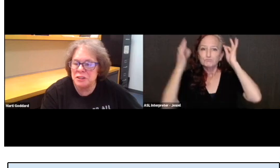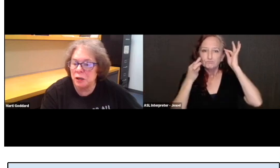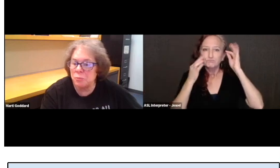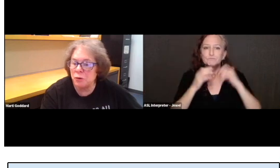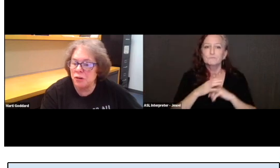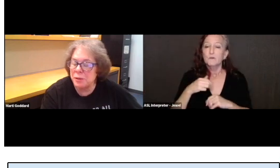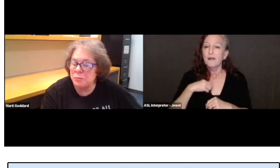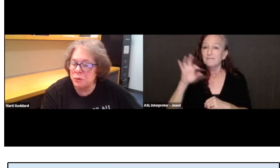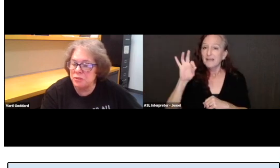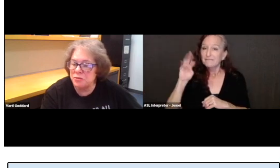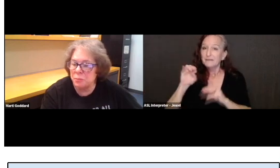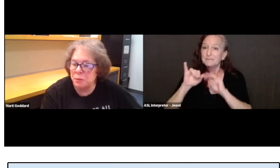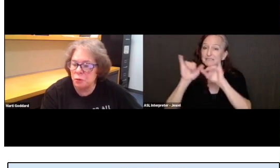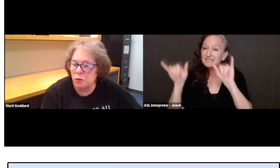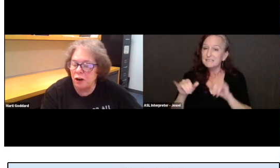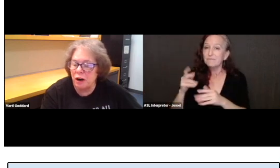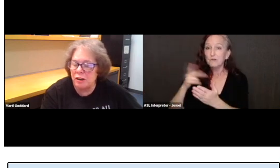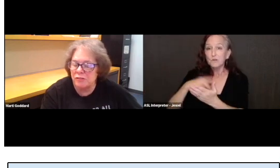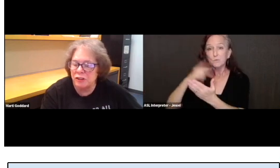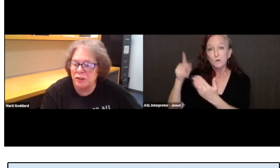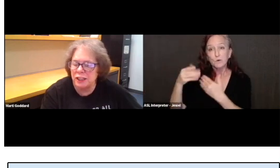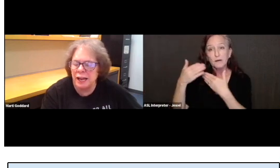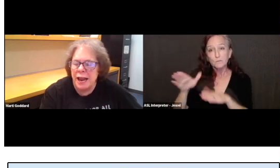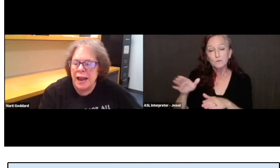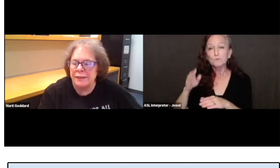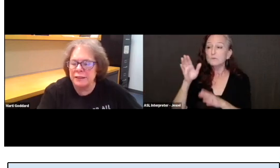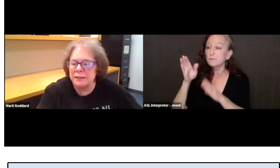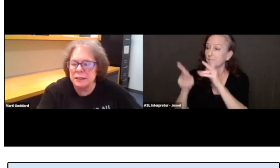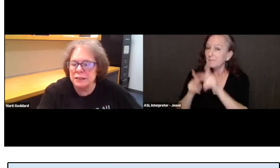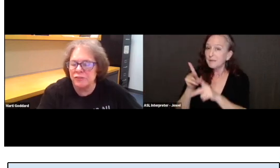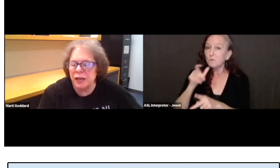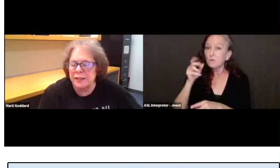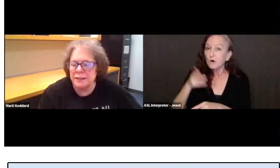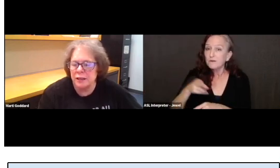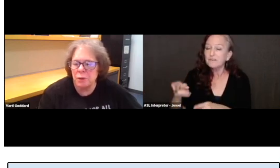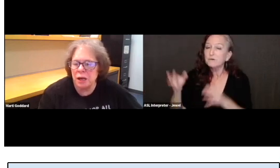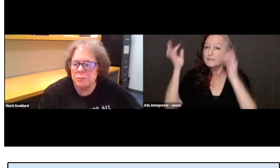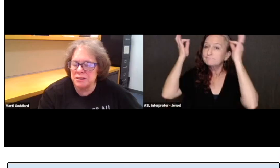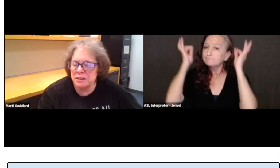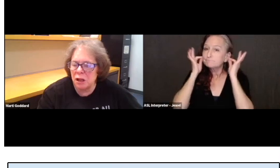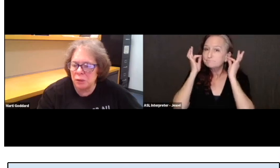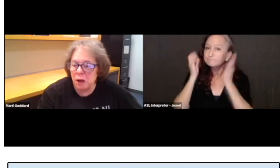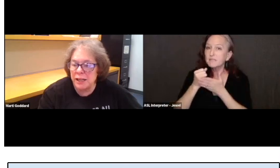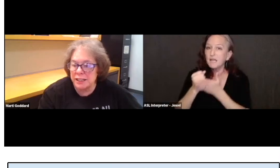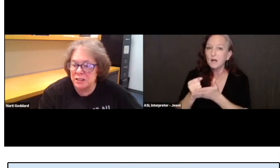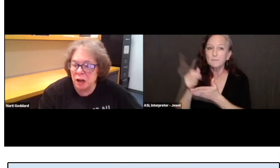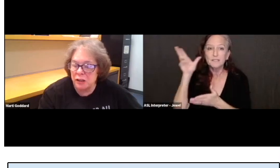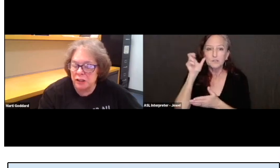in our program rooms for people who are hard of hearing. And the little device on the bottom is called the pocket talker,